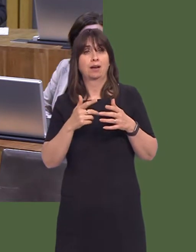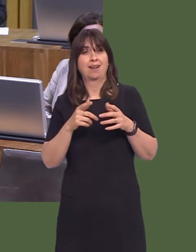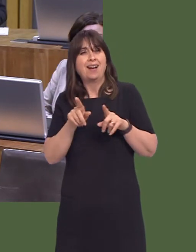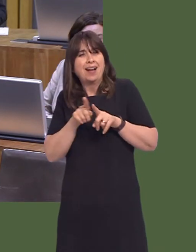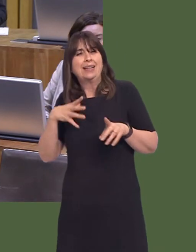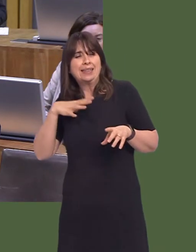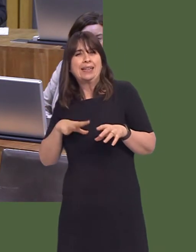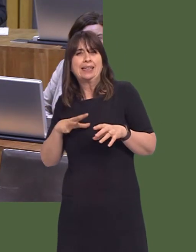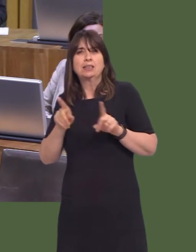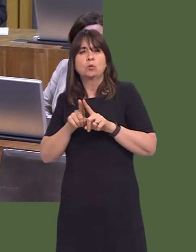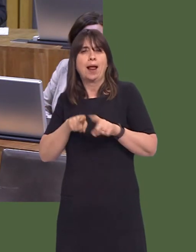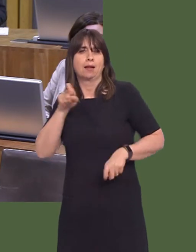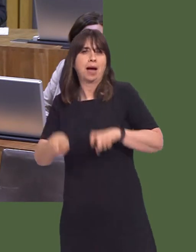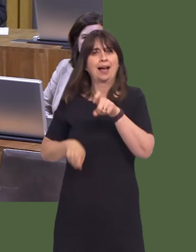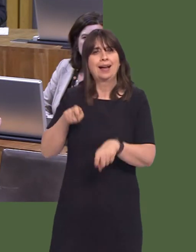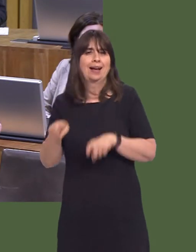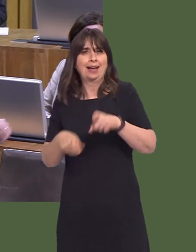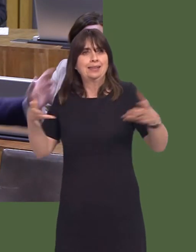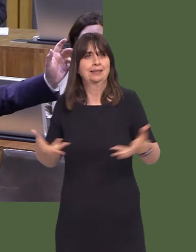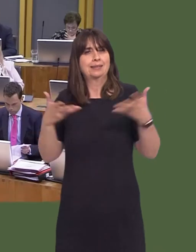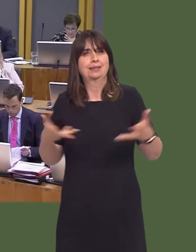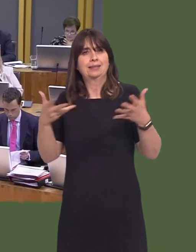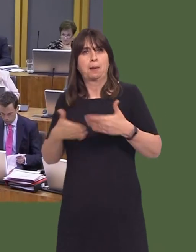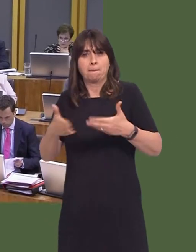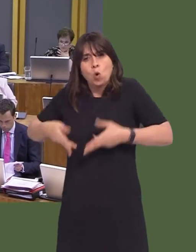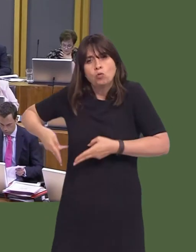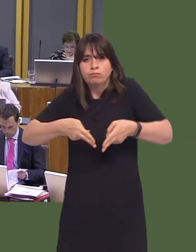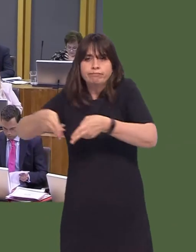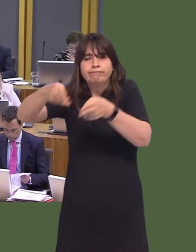of active travel. I know my colleague the AM for Llanelli is going to point out that,